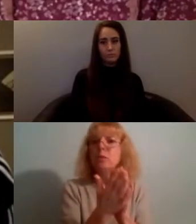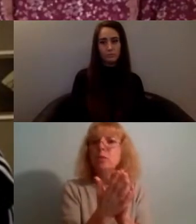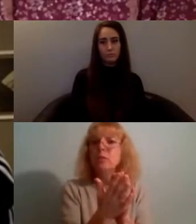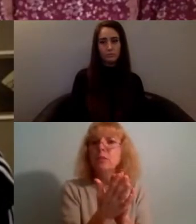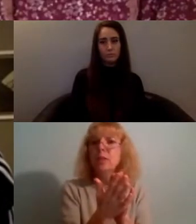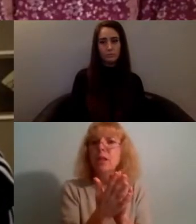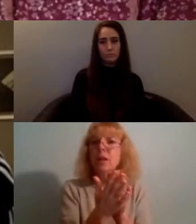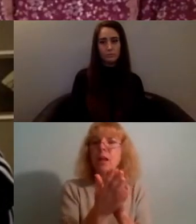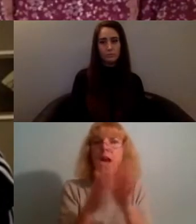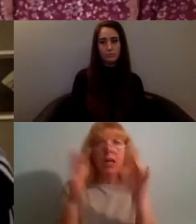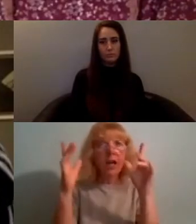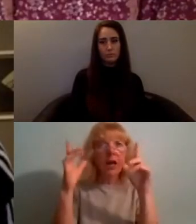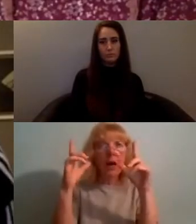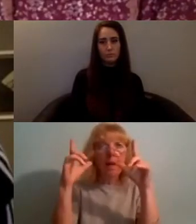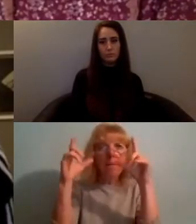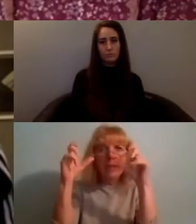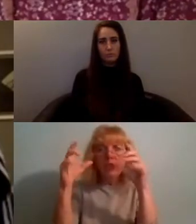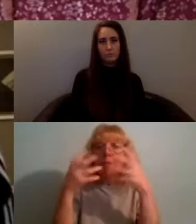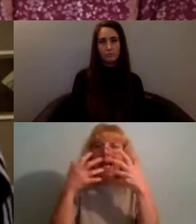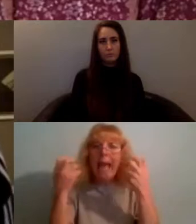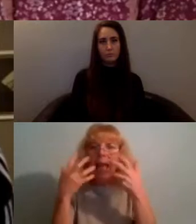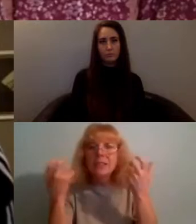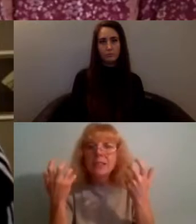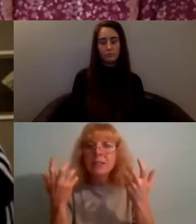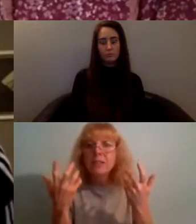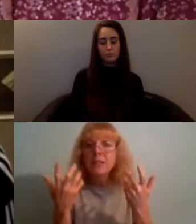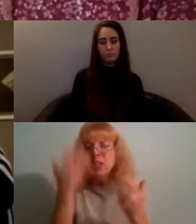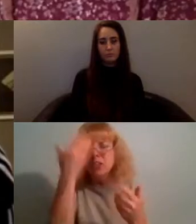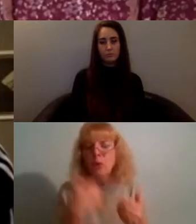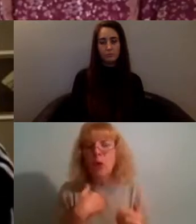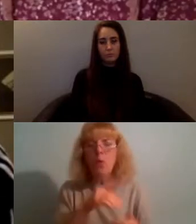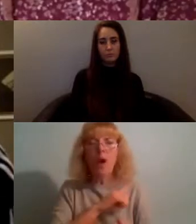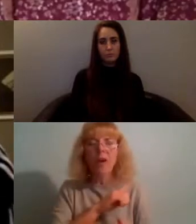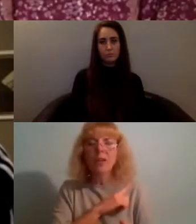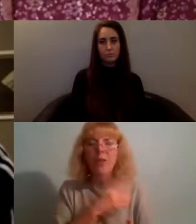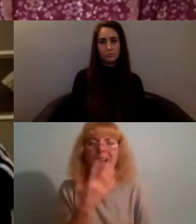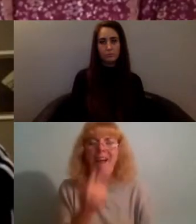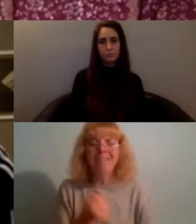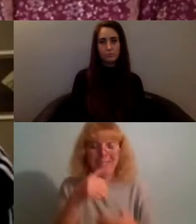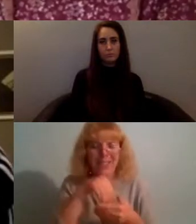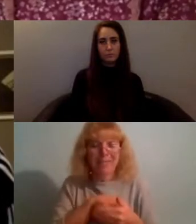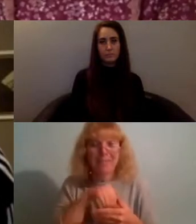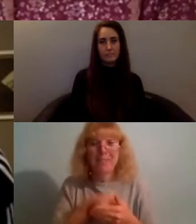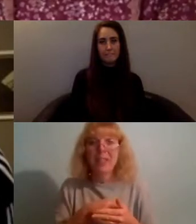my cat like i'm not sure why we have that but it's it's an interesting kind of like pull because it